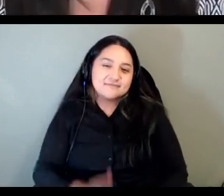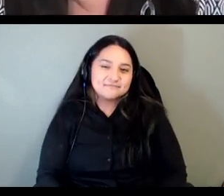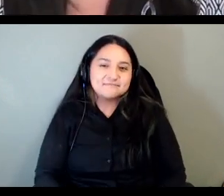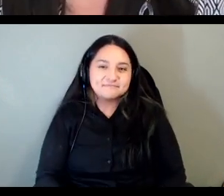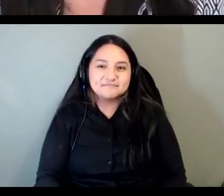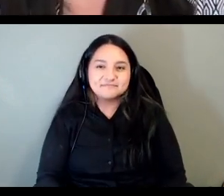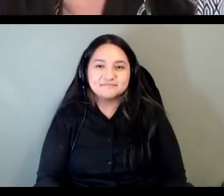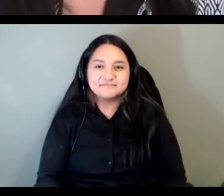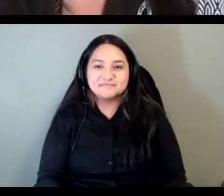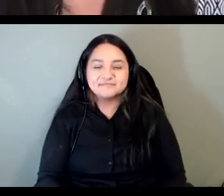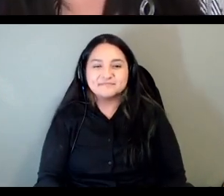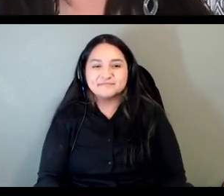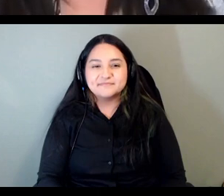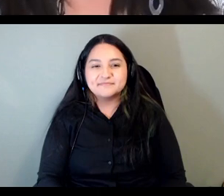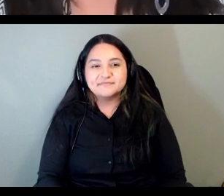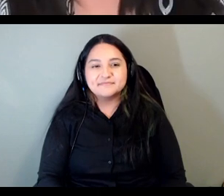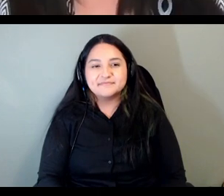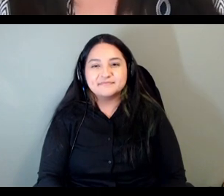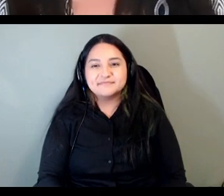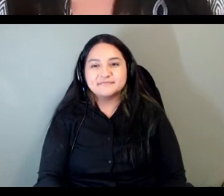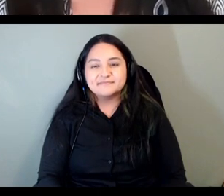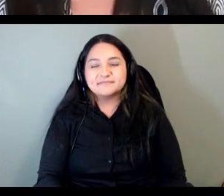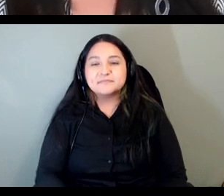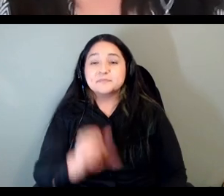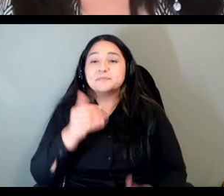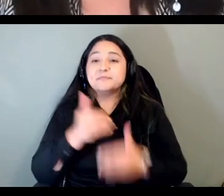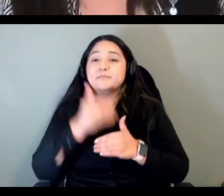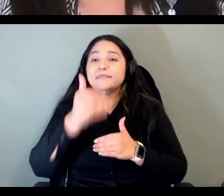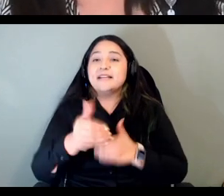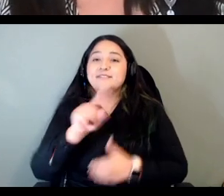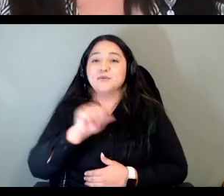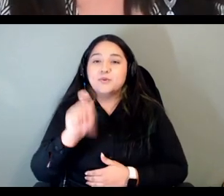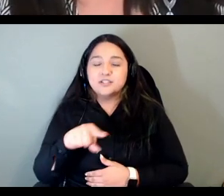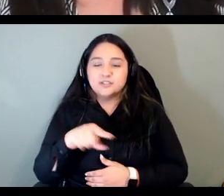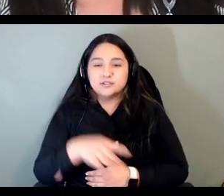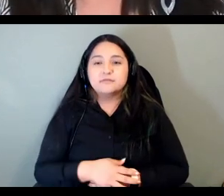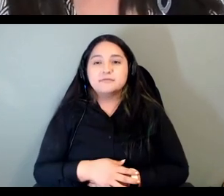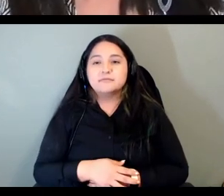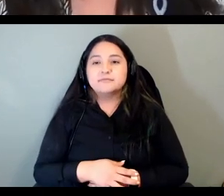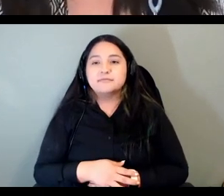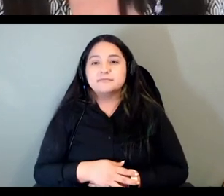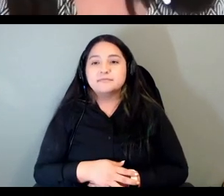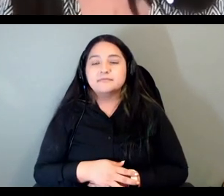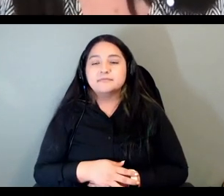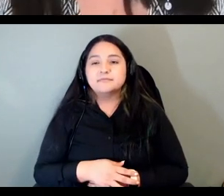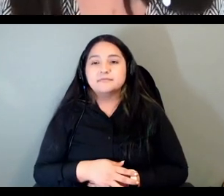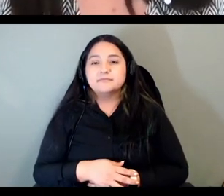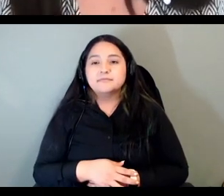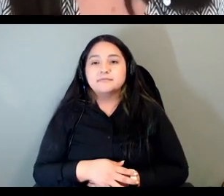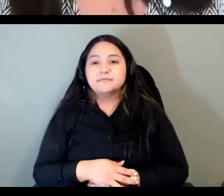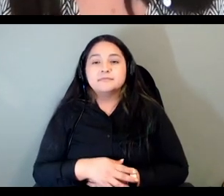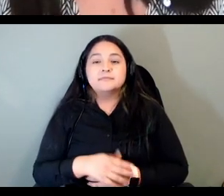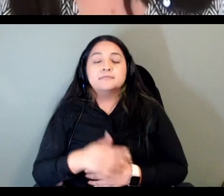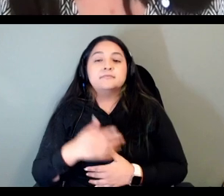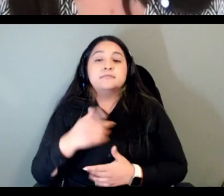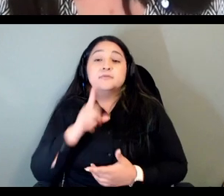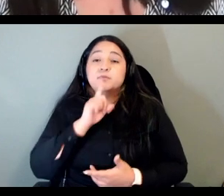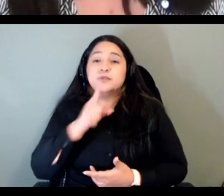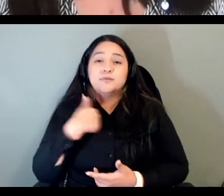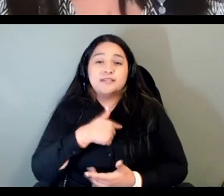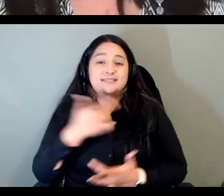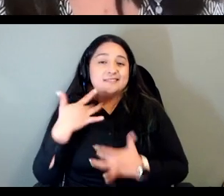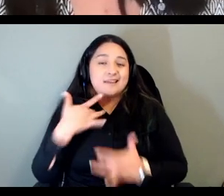so our next question is about um you know typically we think of these courses as serving